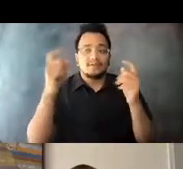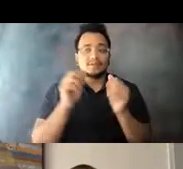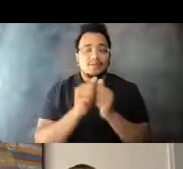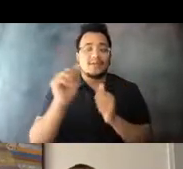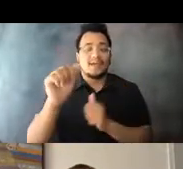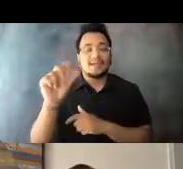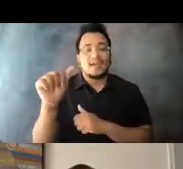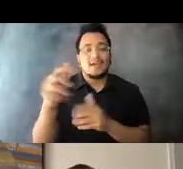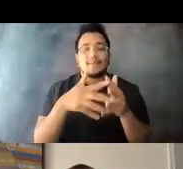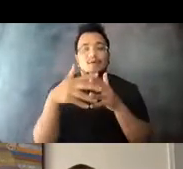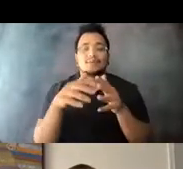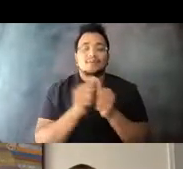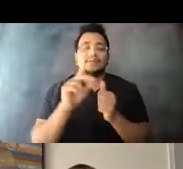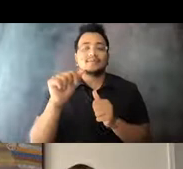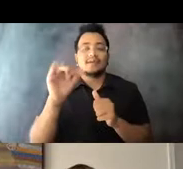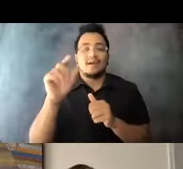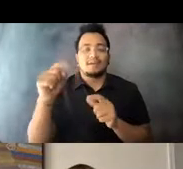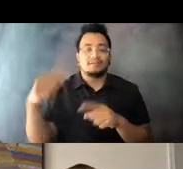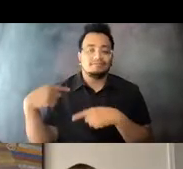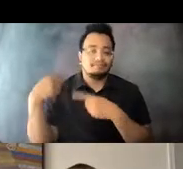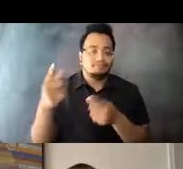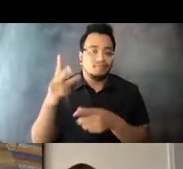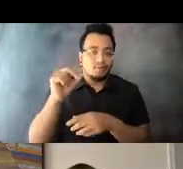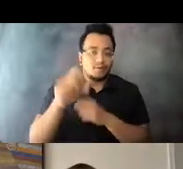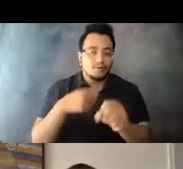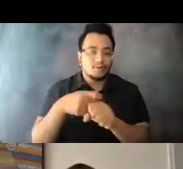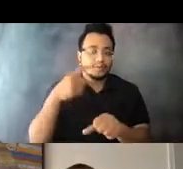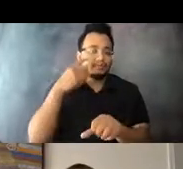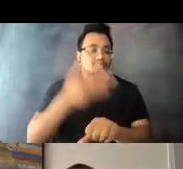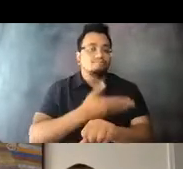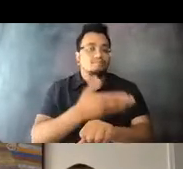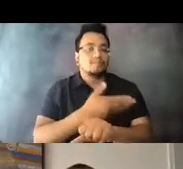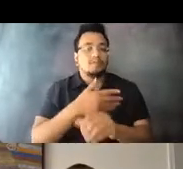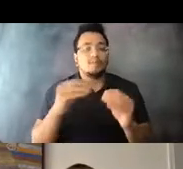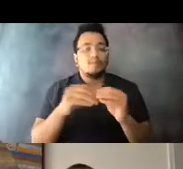15:08:08 Over the past three decades, we've seen progress towards a more accessible public transportation system.